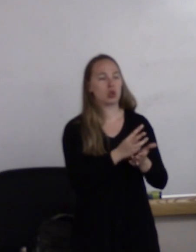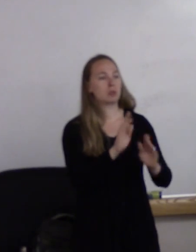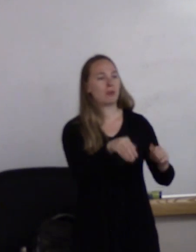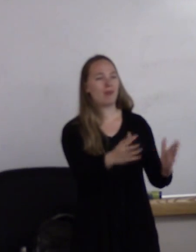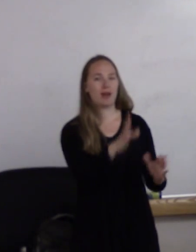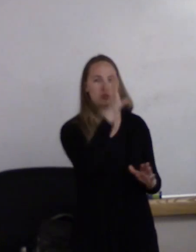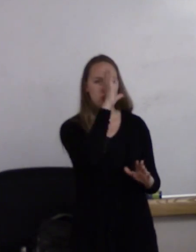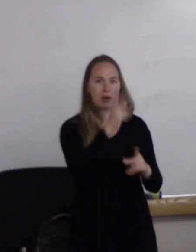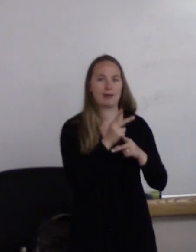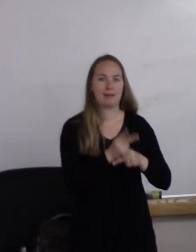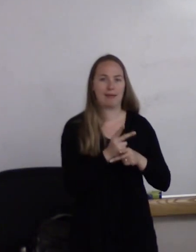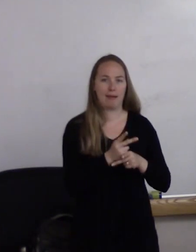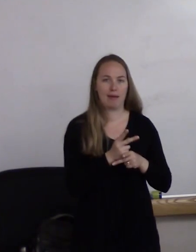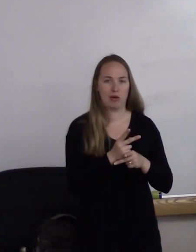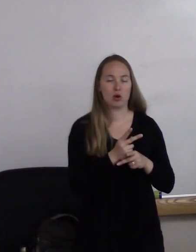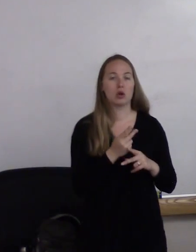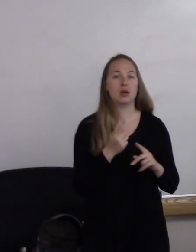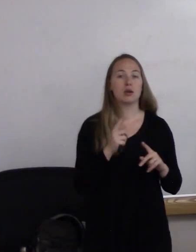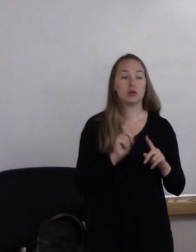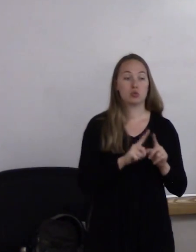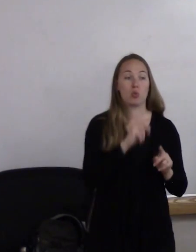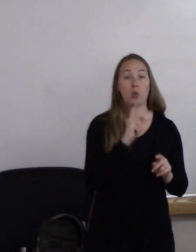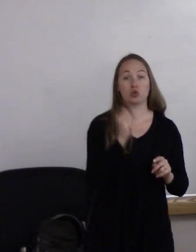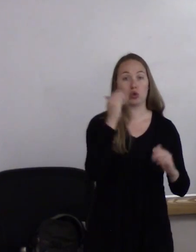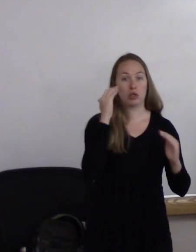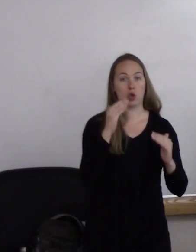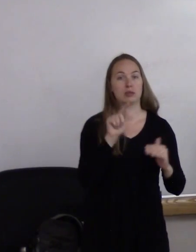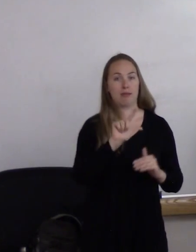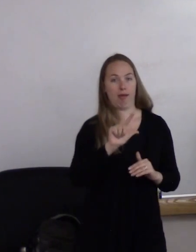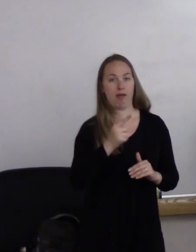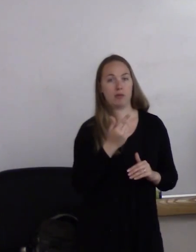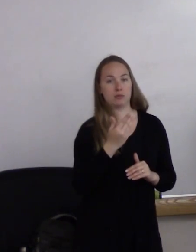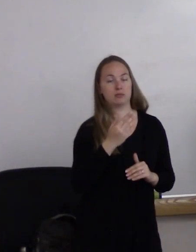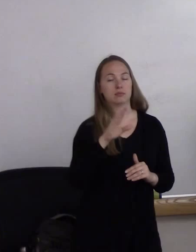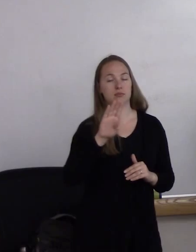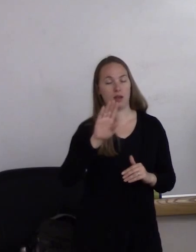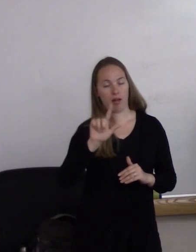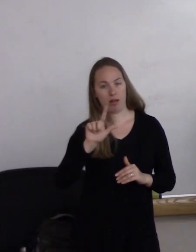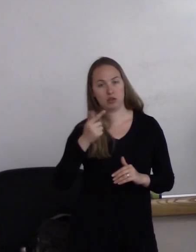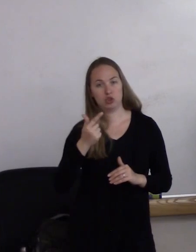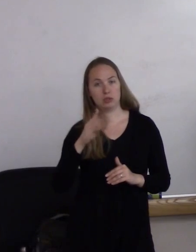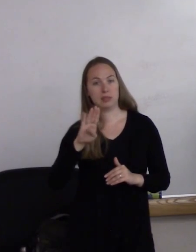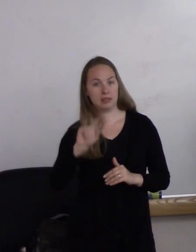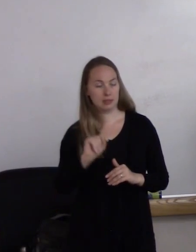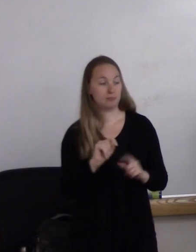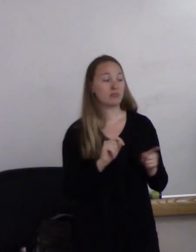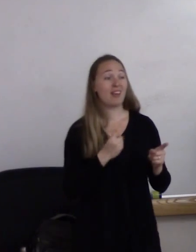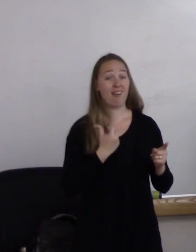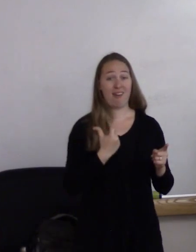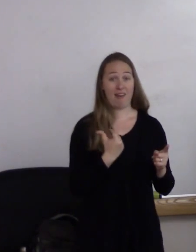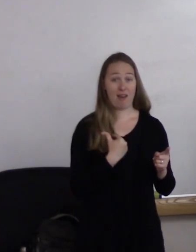to LGBT older adults themselves. So there's a brochure here on Training to Serve.